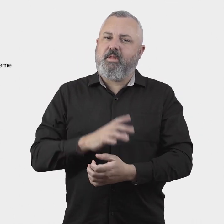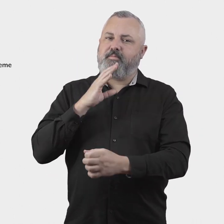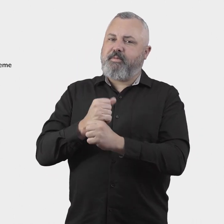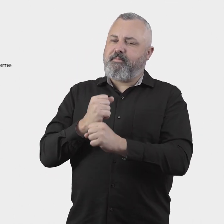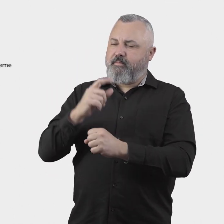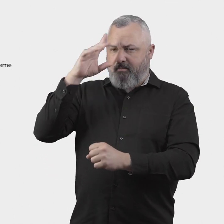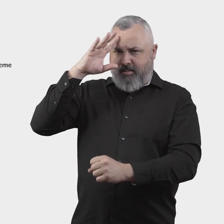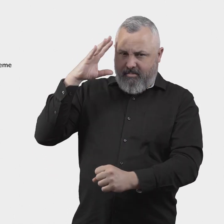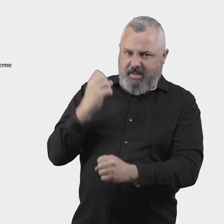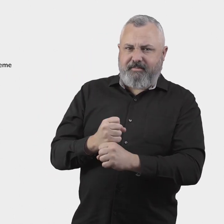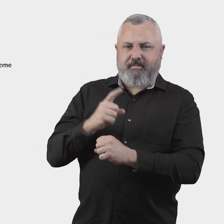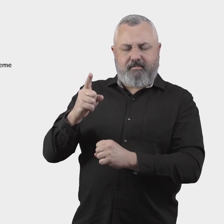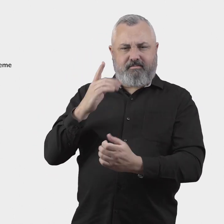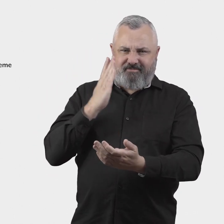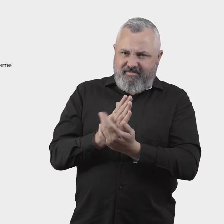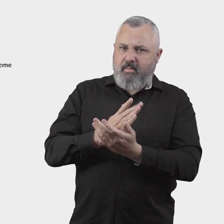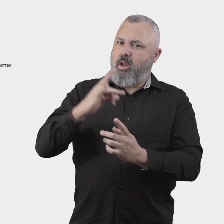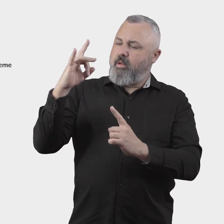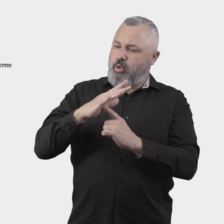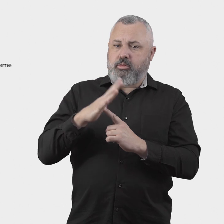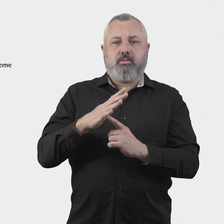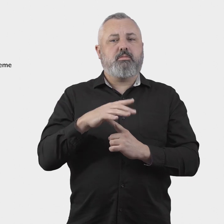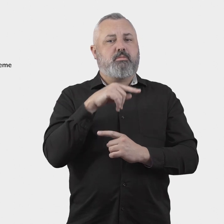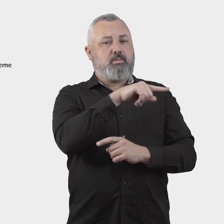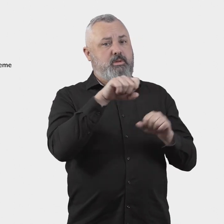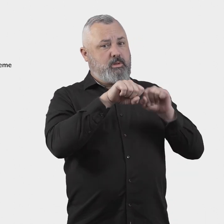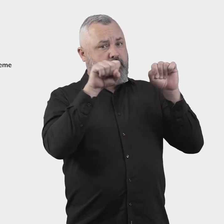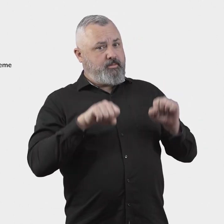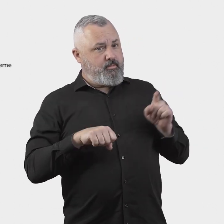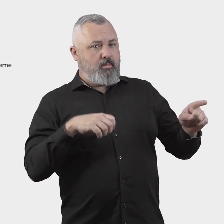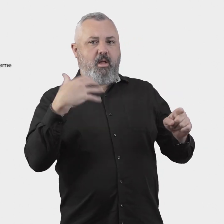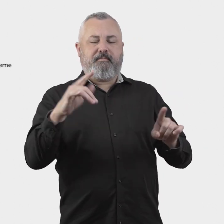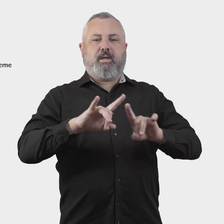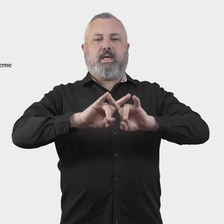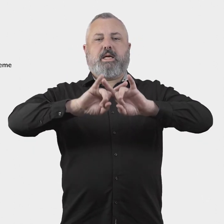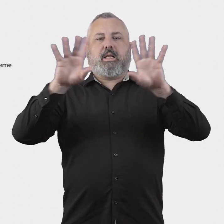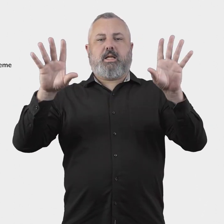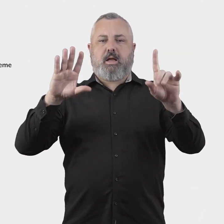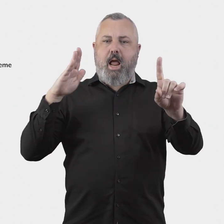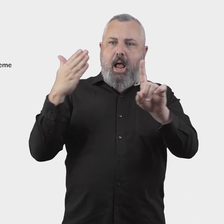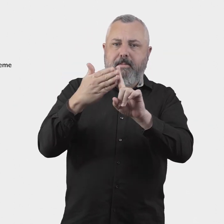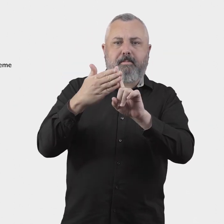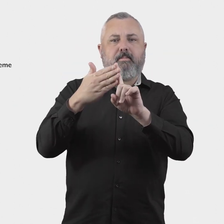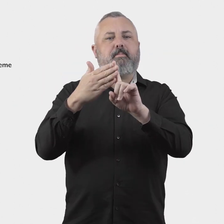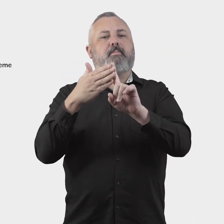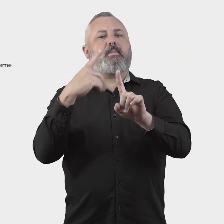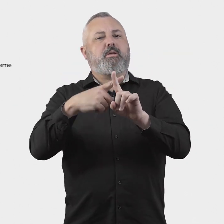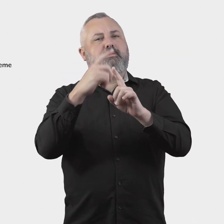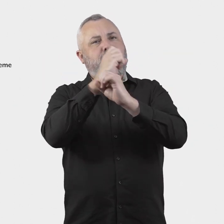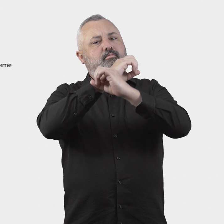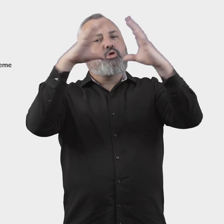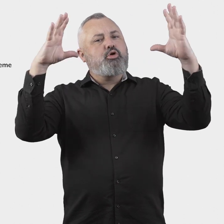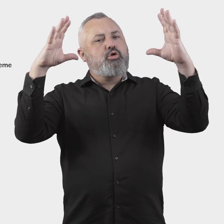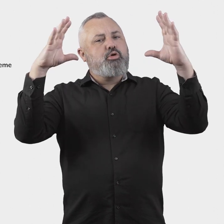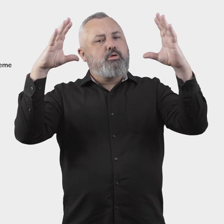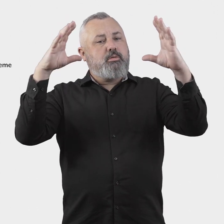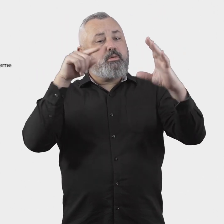The government considers it important for the Aviation Industry Ombuds Scheme to have clear stated objectives.